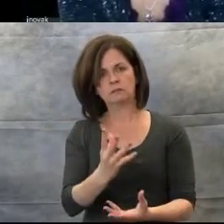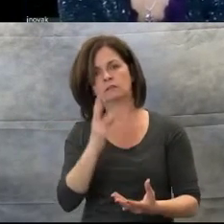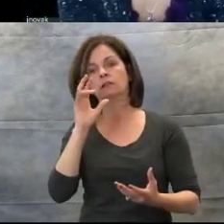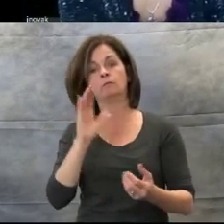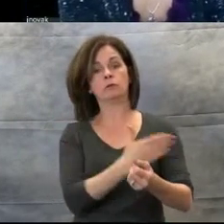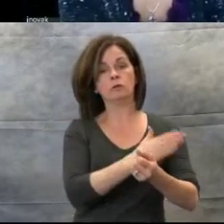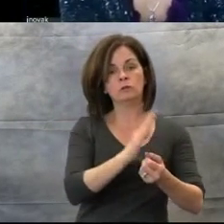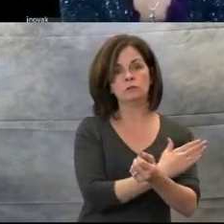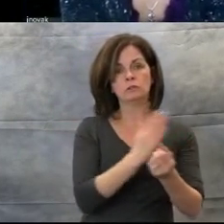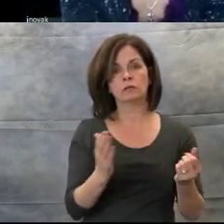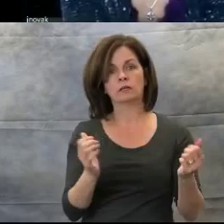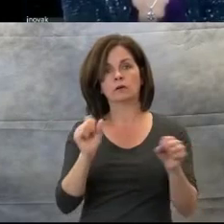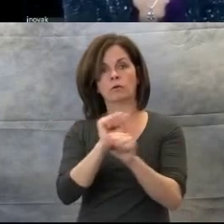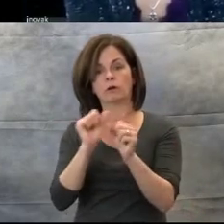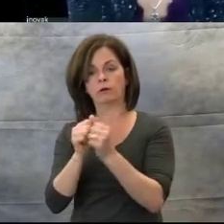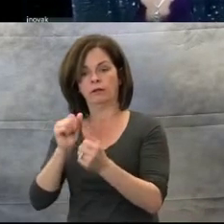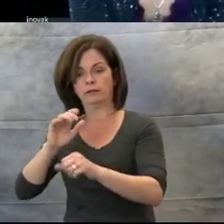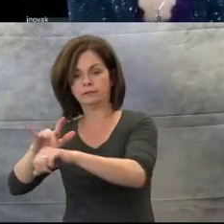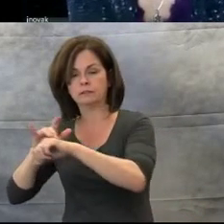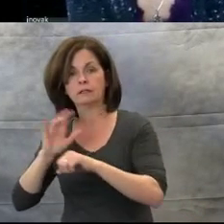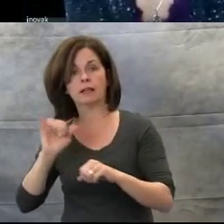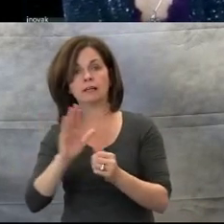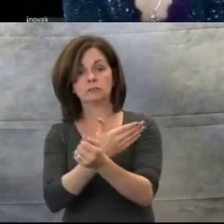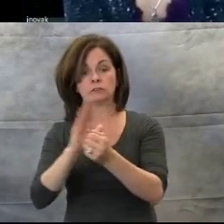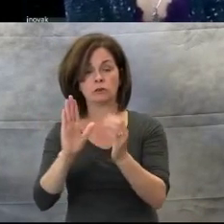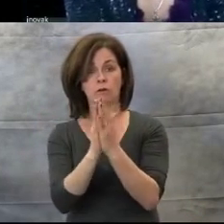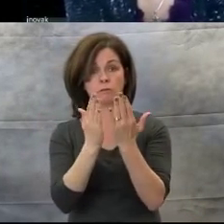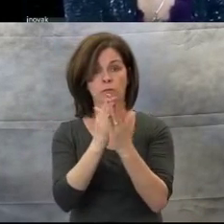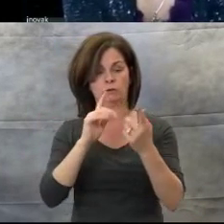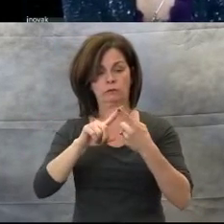instruments, and movements like finger plays.